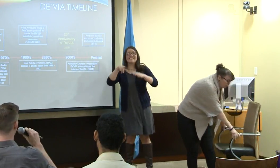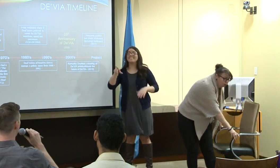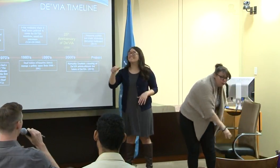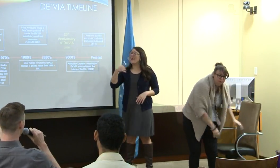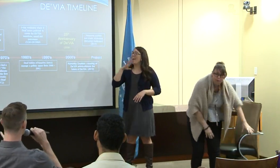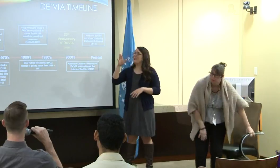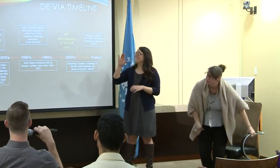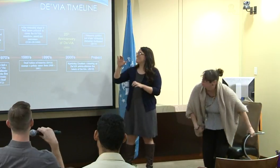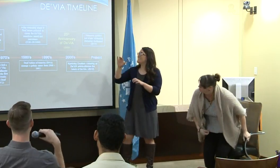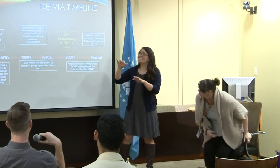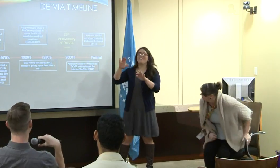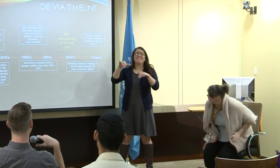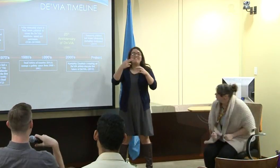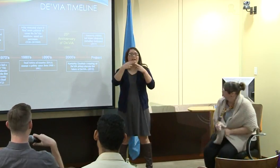Hello again.